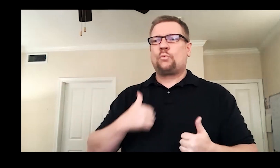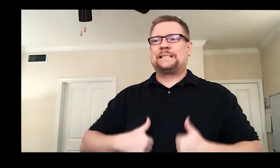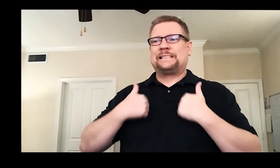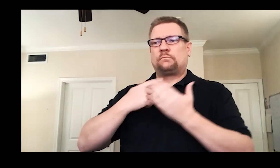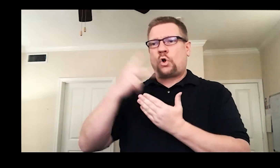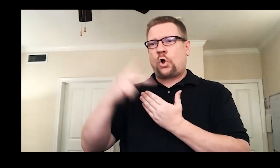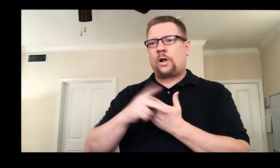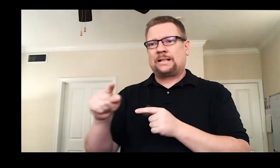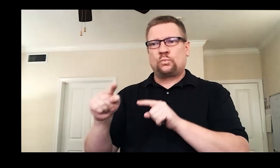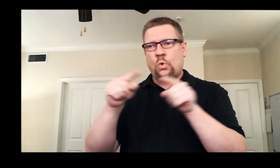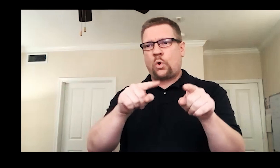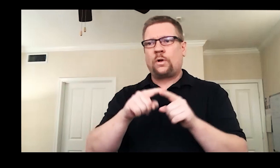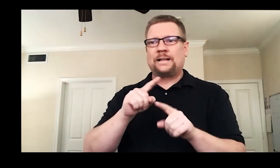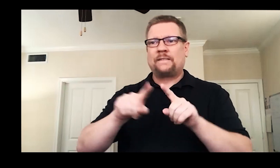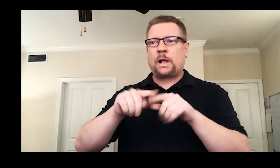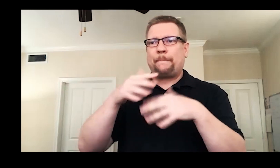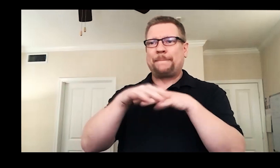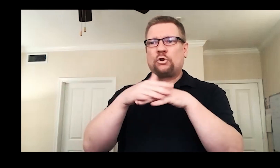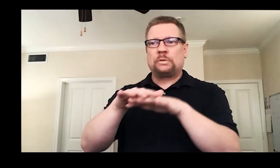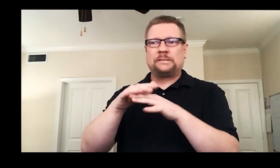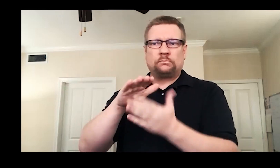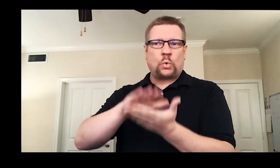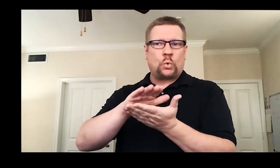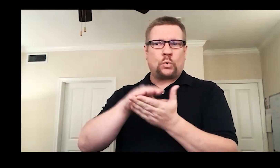They had a residency program that went to different mainstream schools.